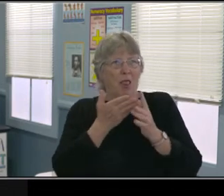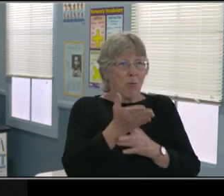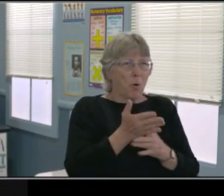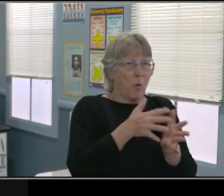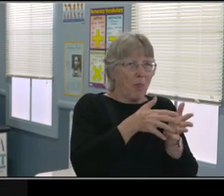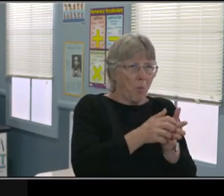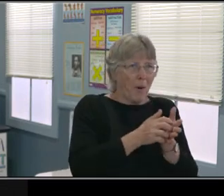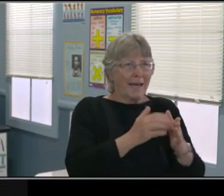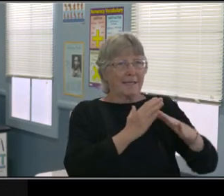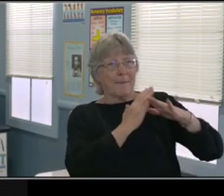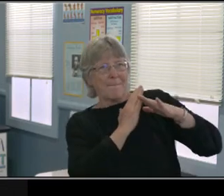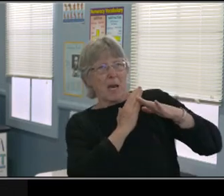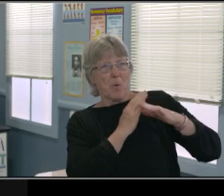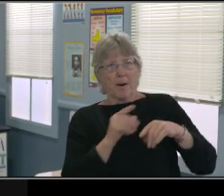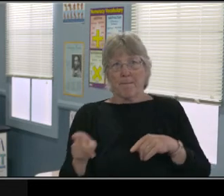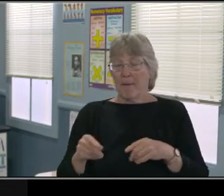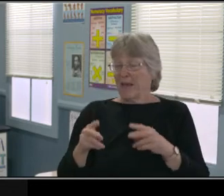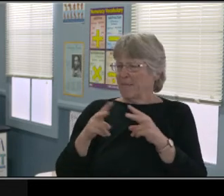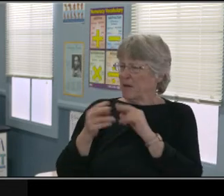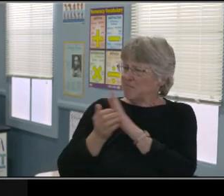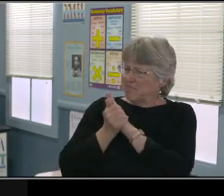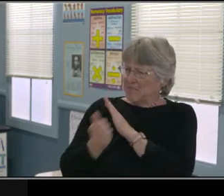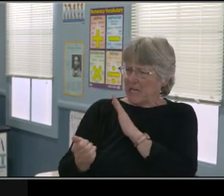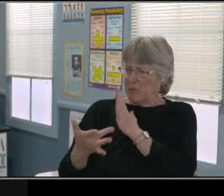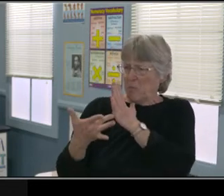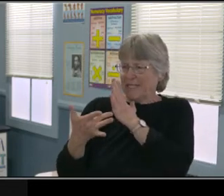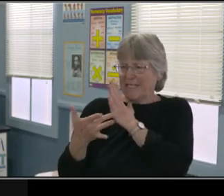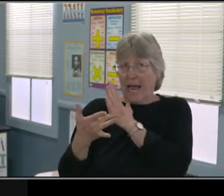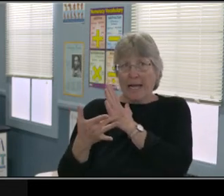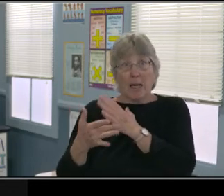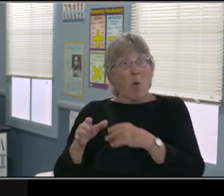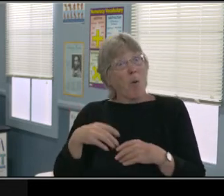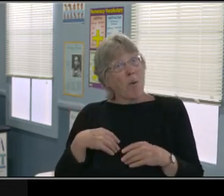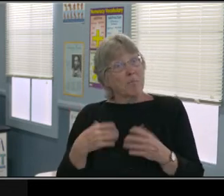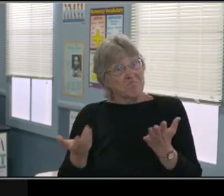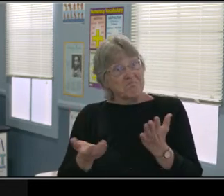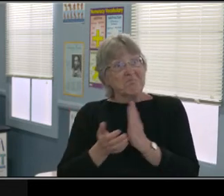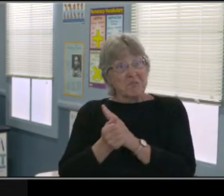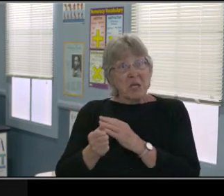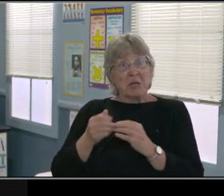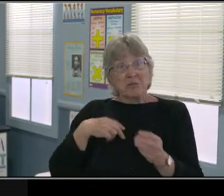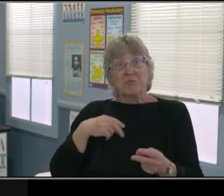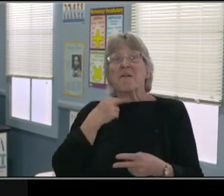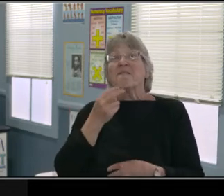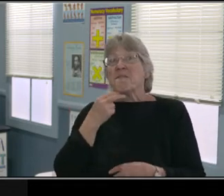Accommodations are things like preferential seating. Seated near the board, seated near the teacher's,